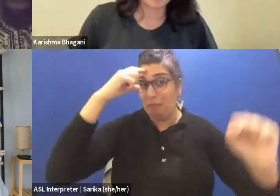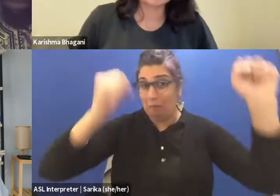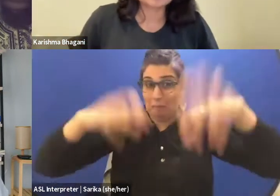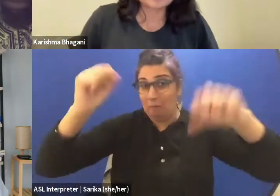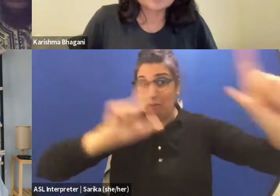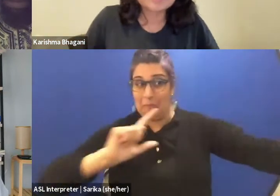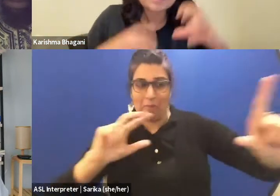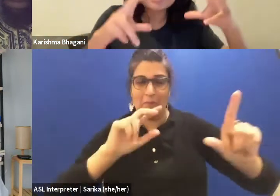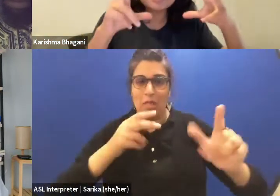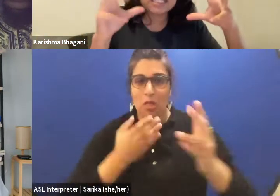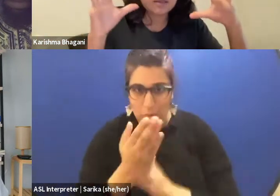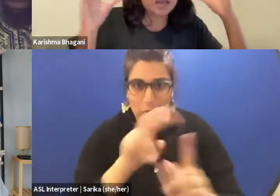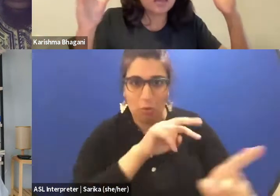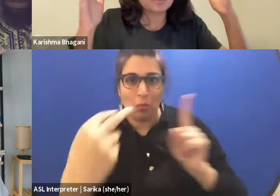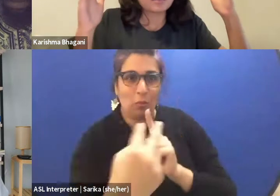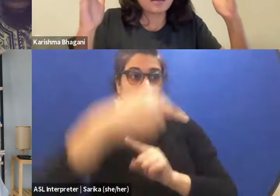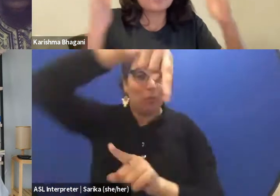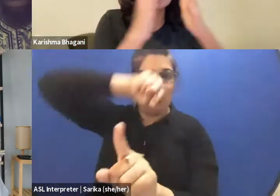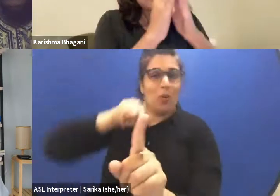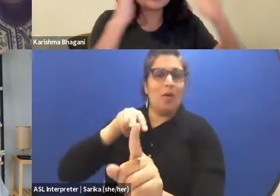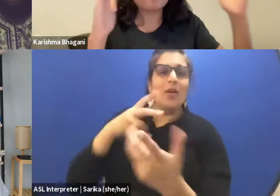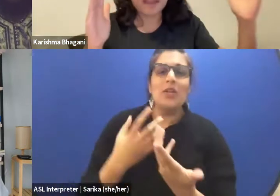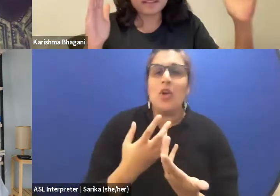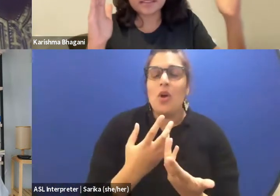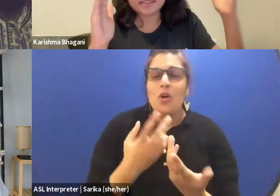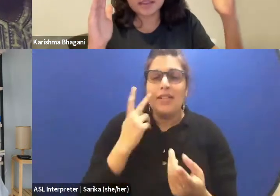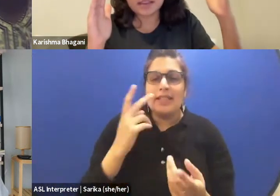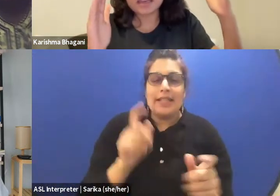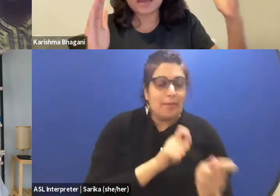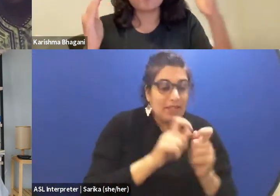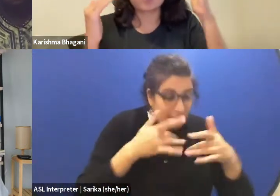and see certain events in a different context.